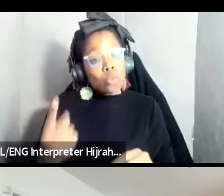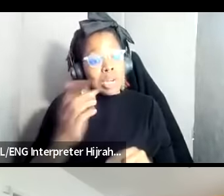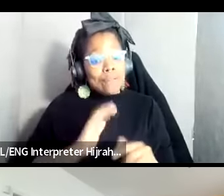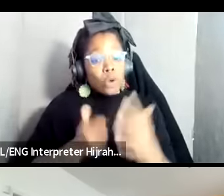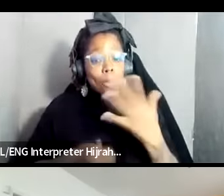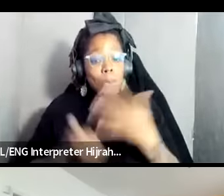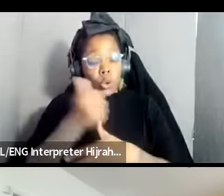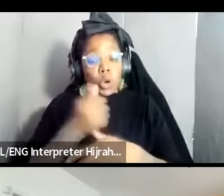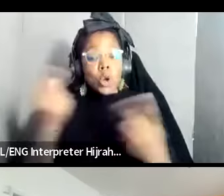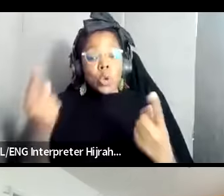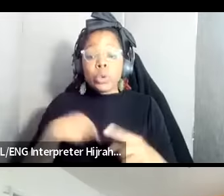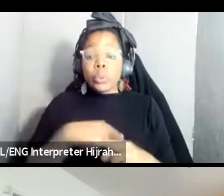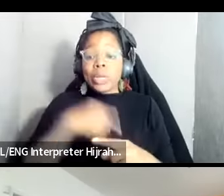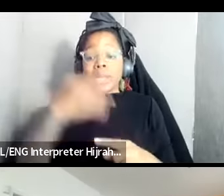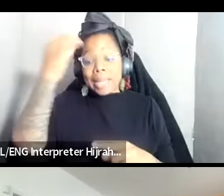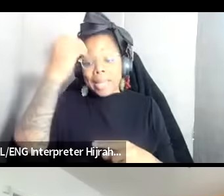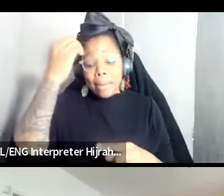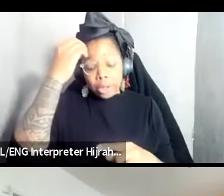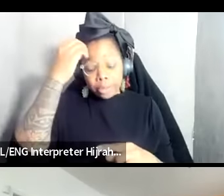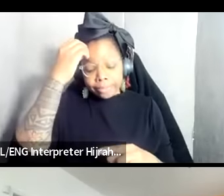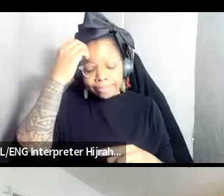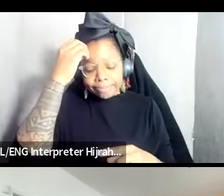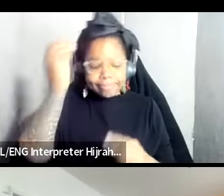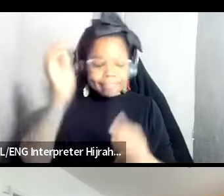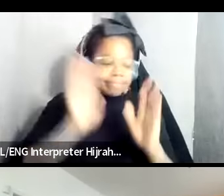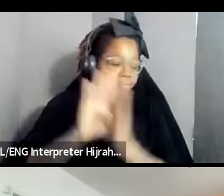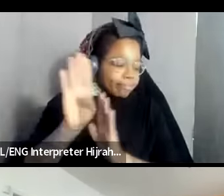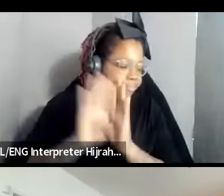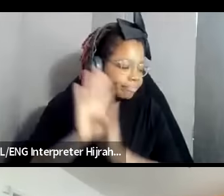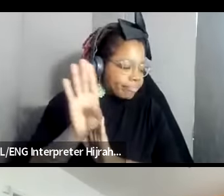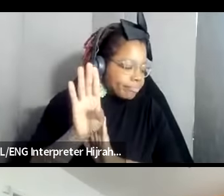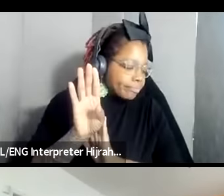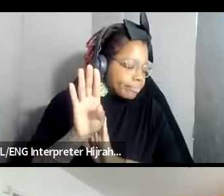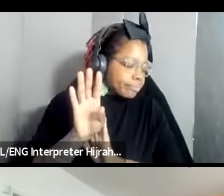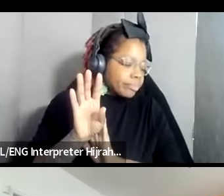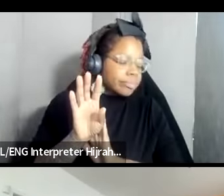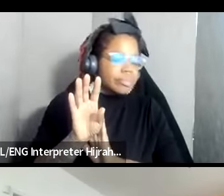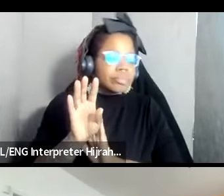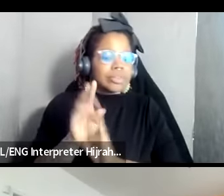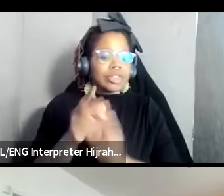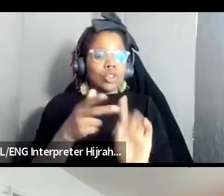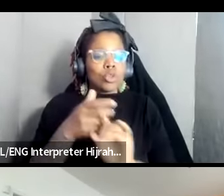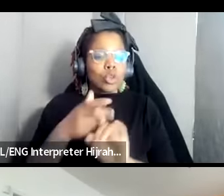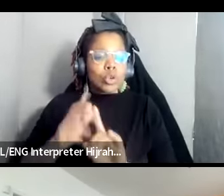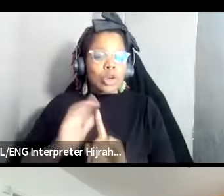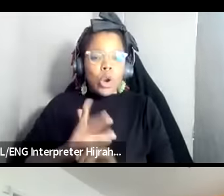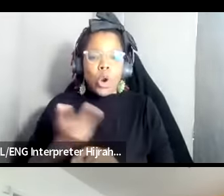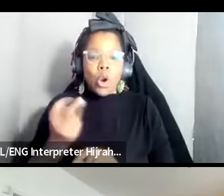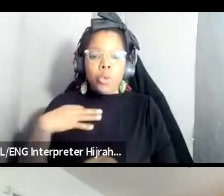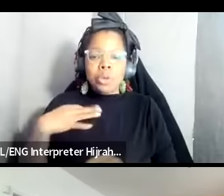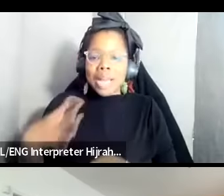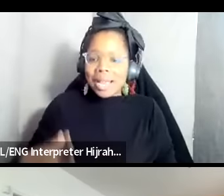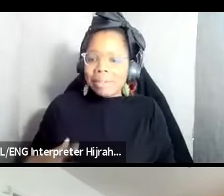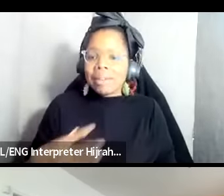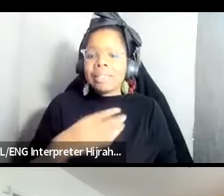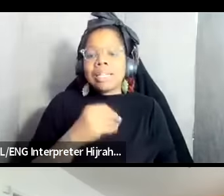think about um building uh and like recruiting our own candidates and and also being able to